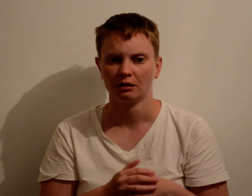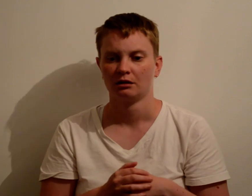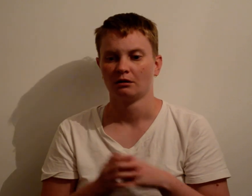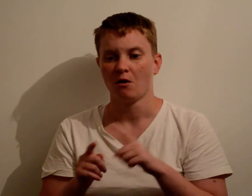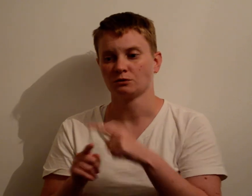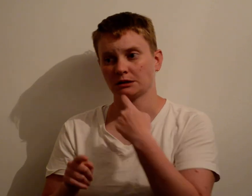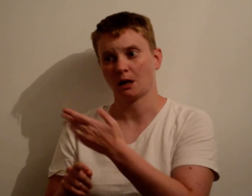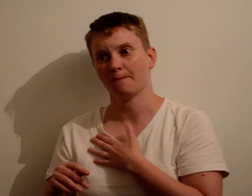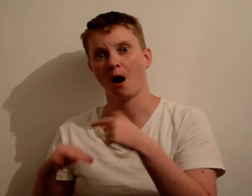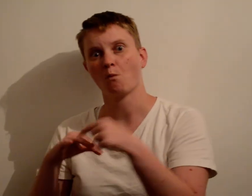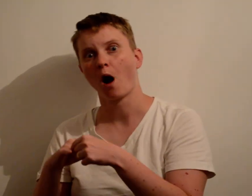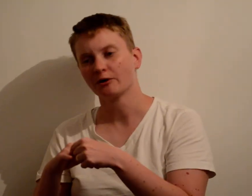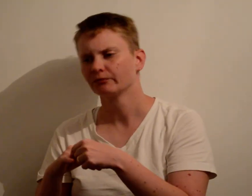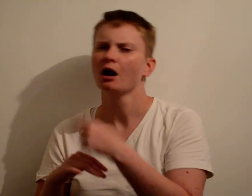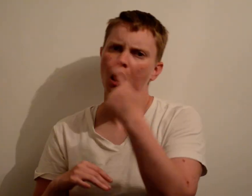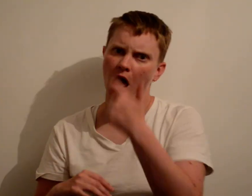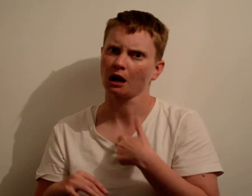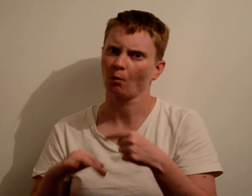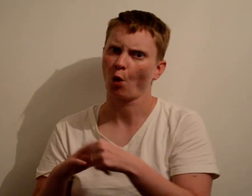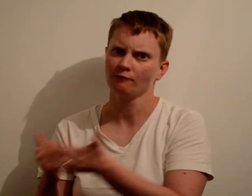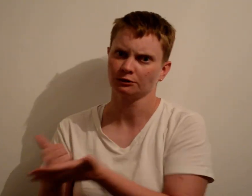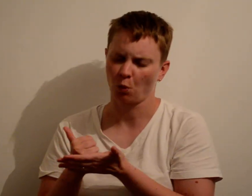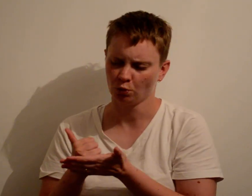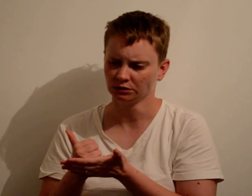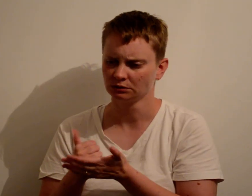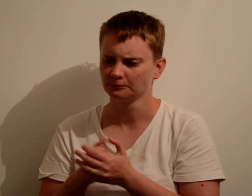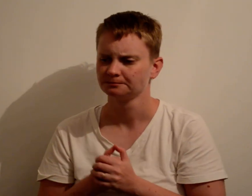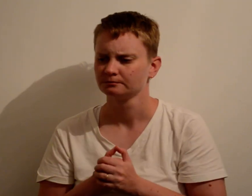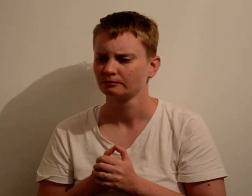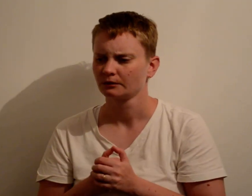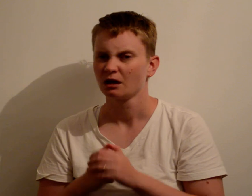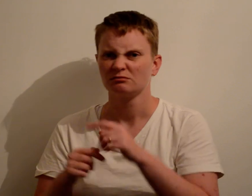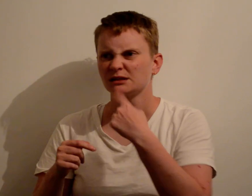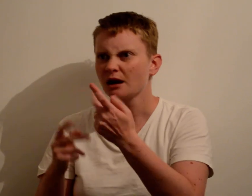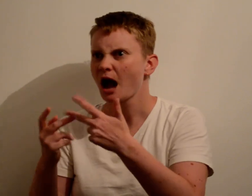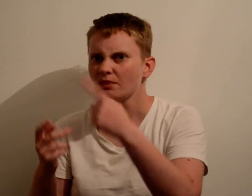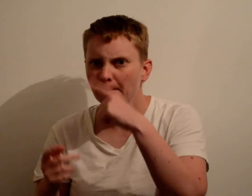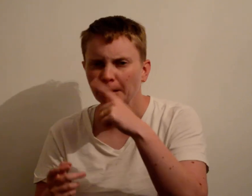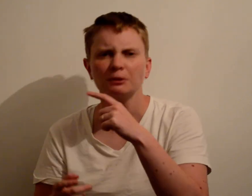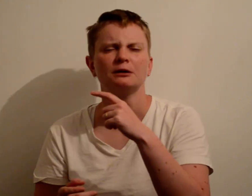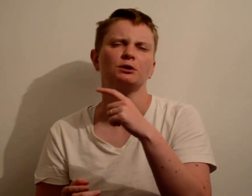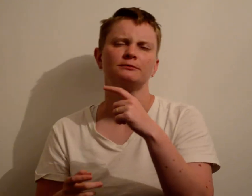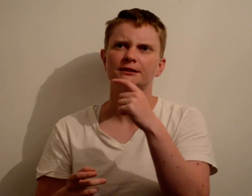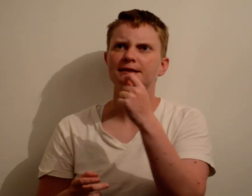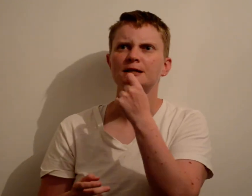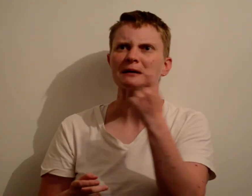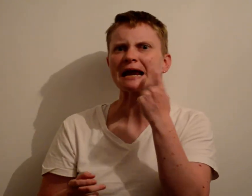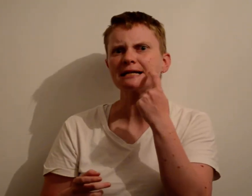even telling my wife and I was lucky enough to have her support and love Telling others, such as friends, is bit easier